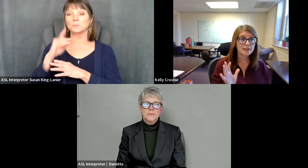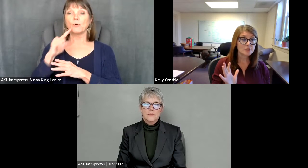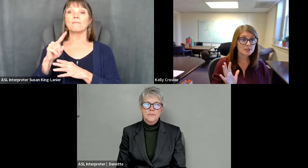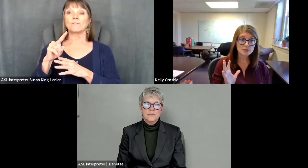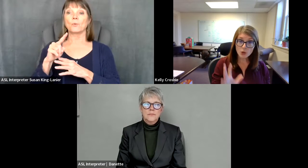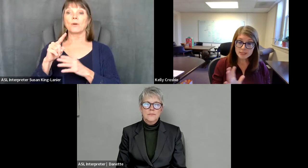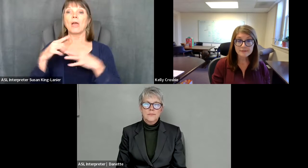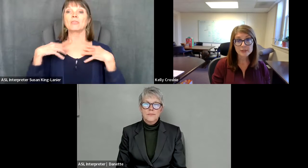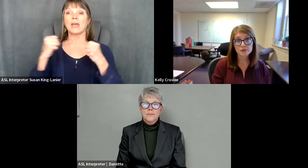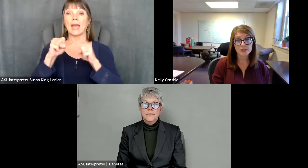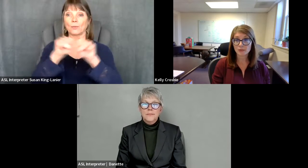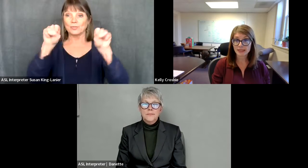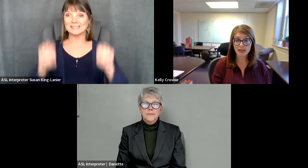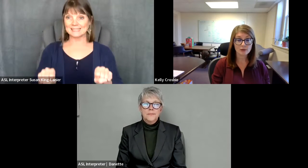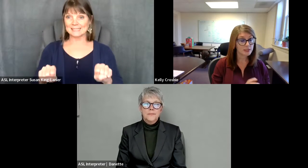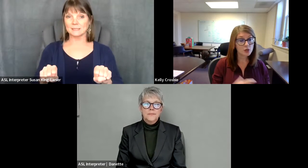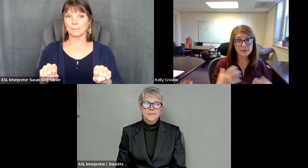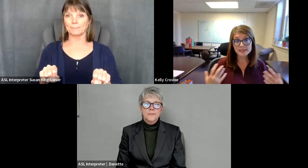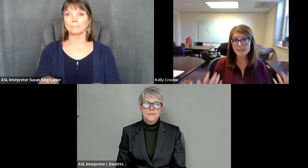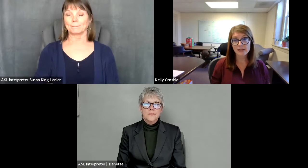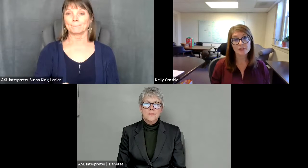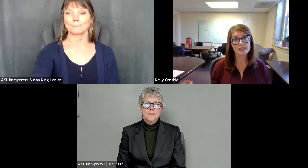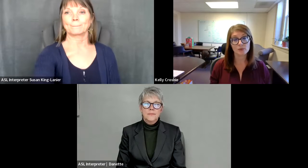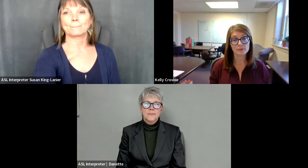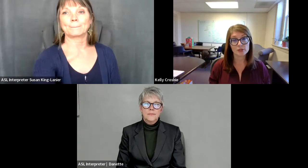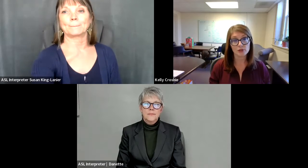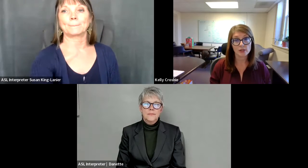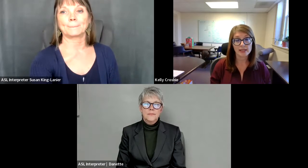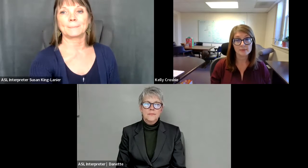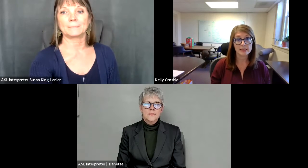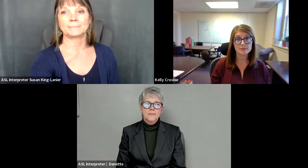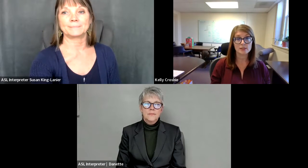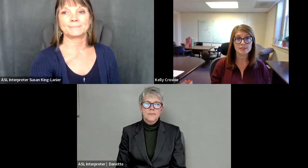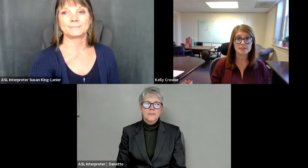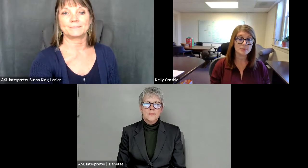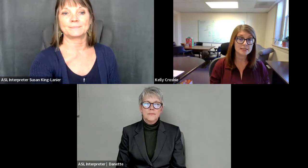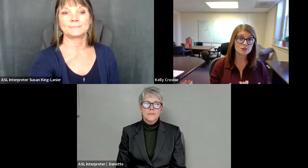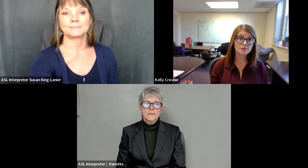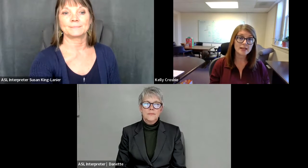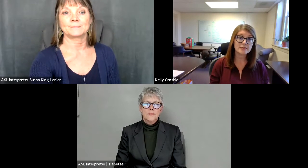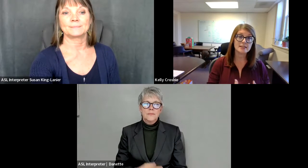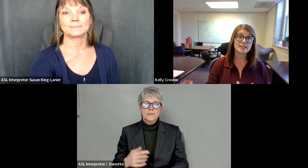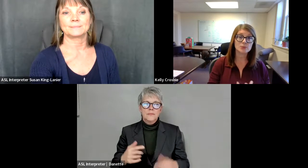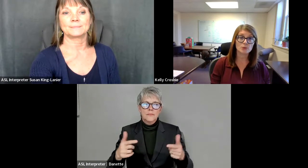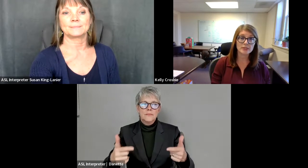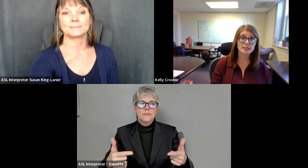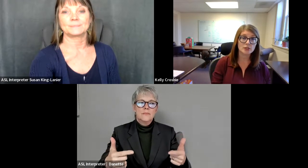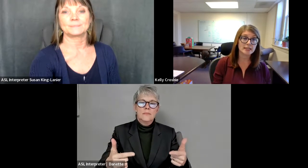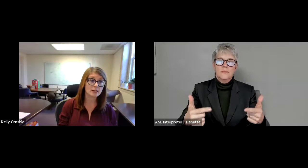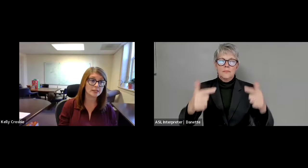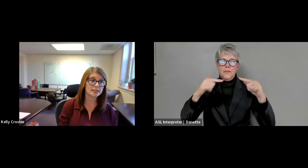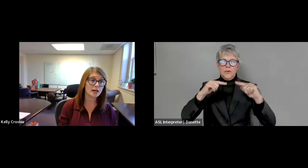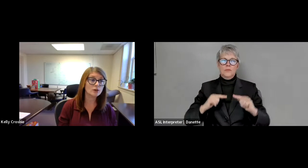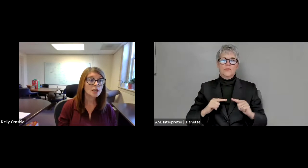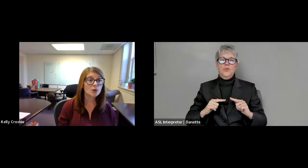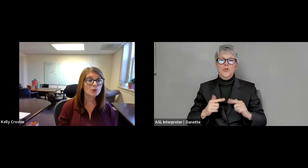Kelly Crosbie: There's a small list of measures on it right now. By no means. Is it everything that we'll measure in our L and the ecosystem? But these are five key things we're really looking at right now.